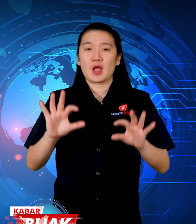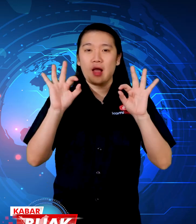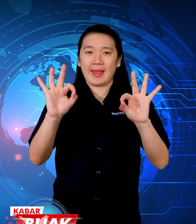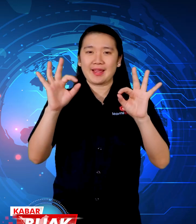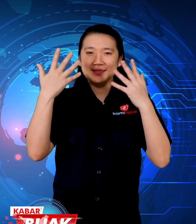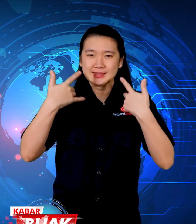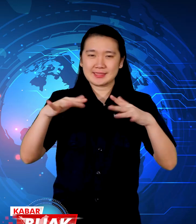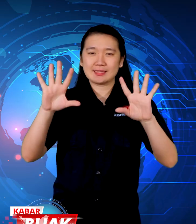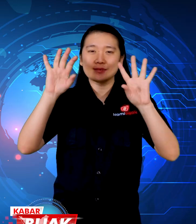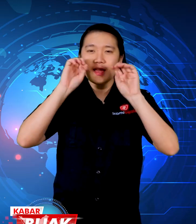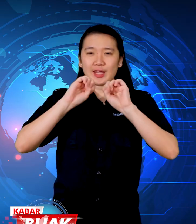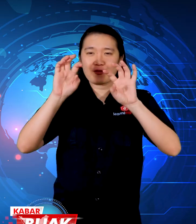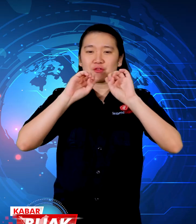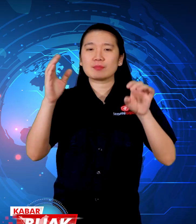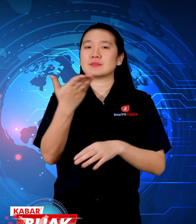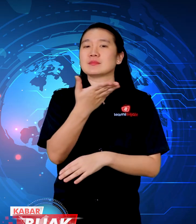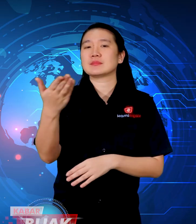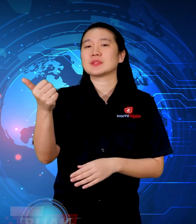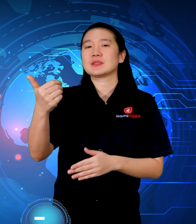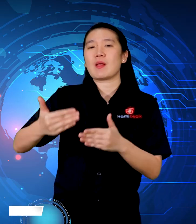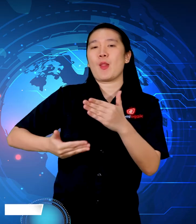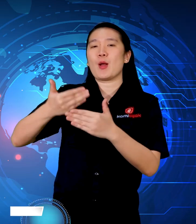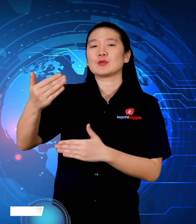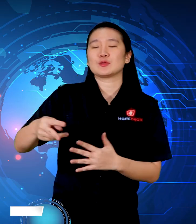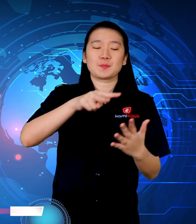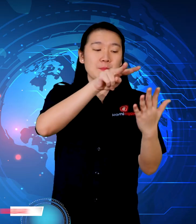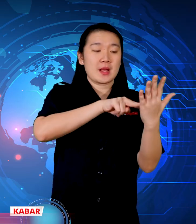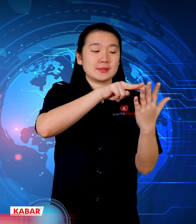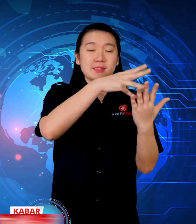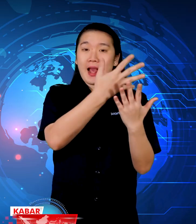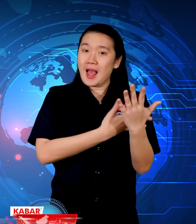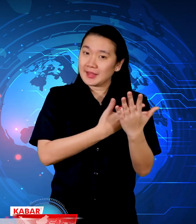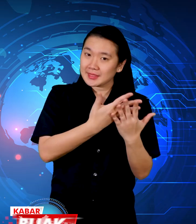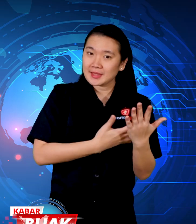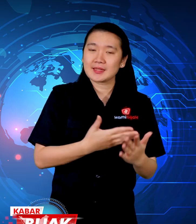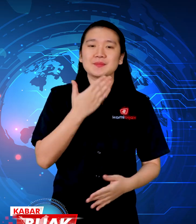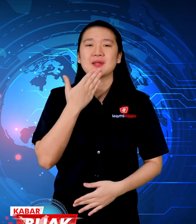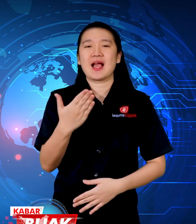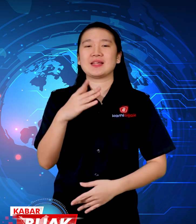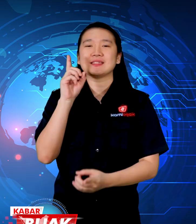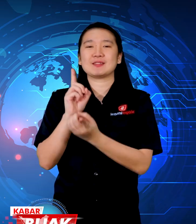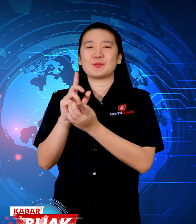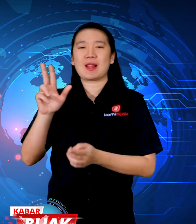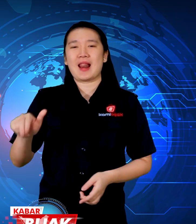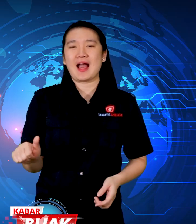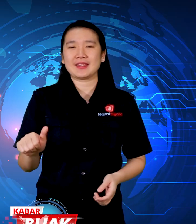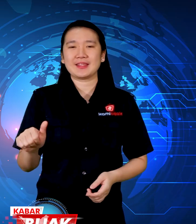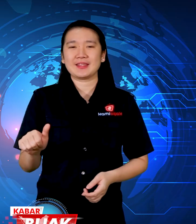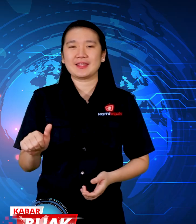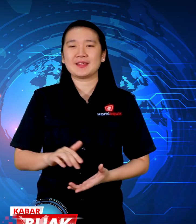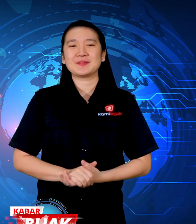Okay that's it, next please read in the article. Thank you. See you.